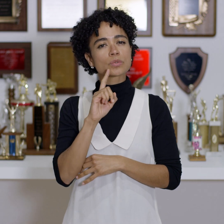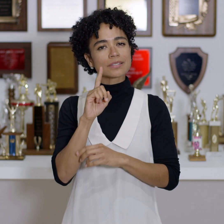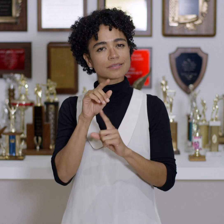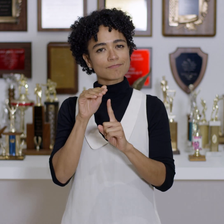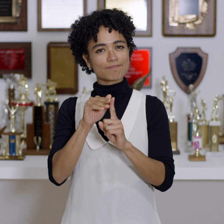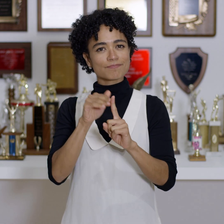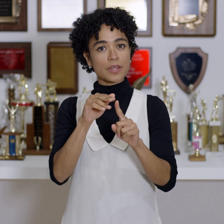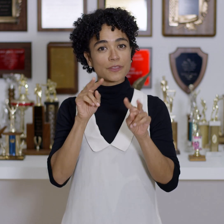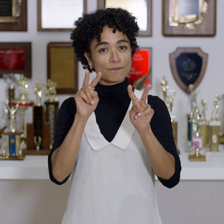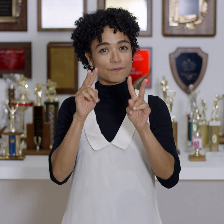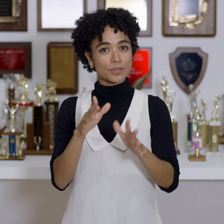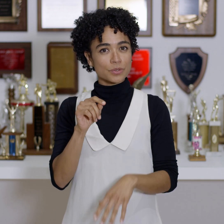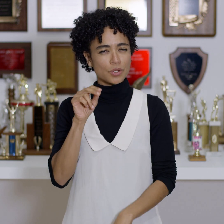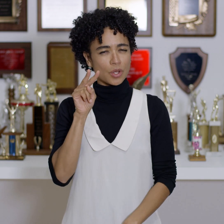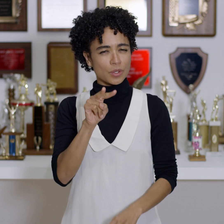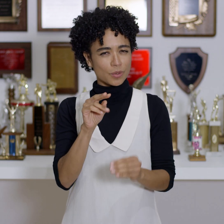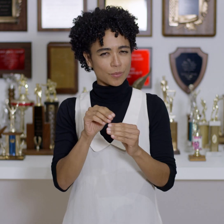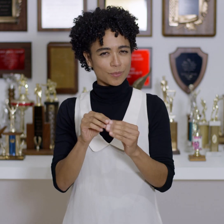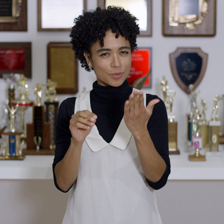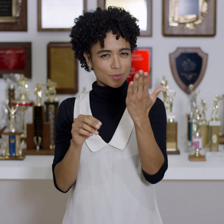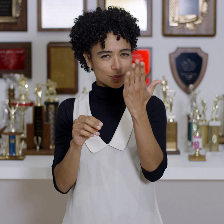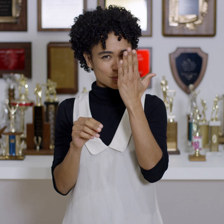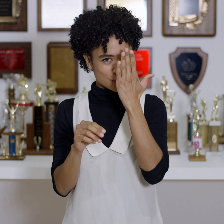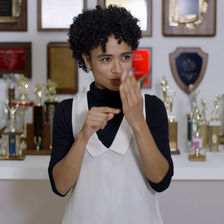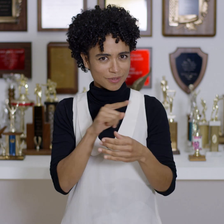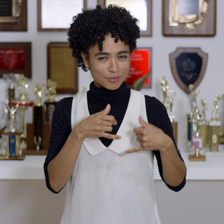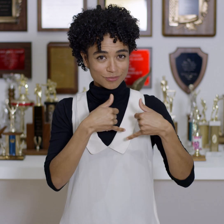He wanted to urge the viewer to take a closer look at the trophies.